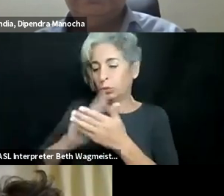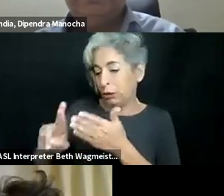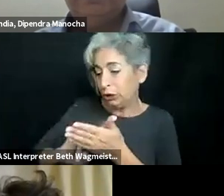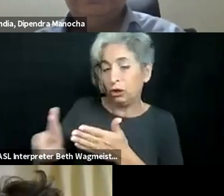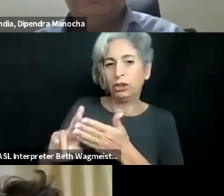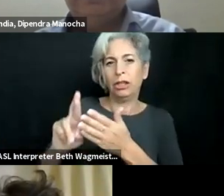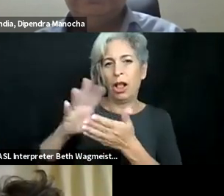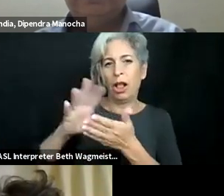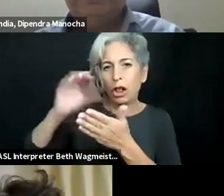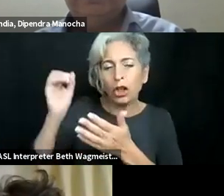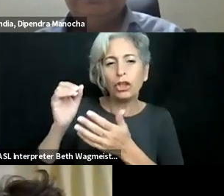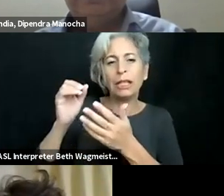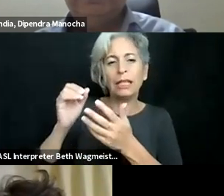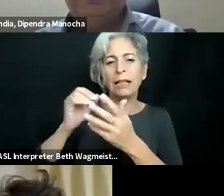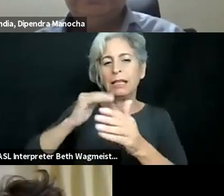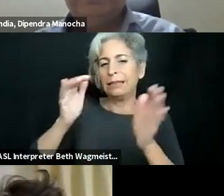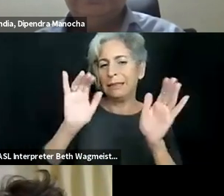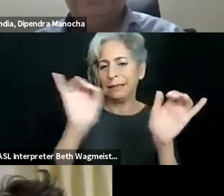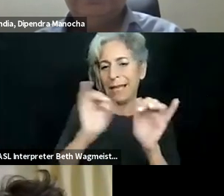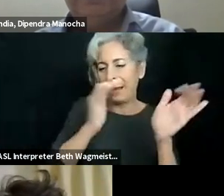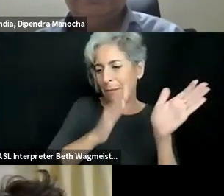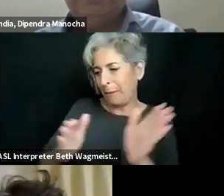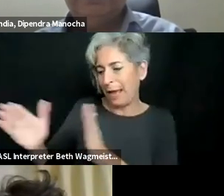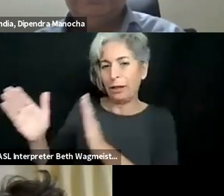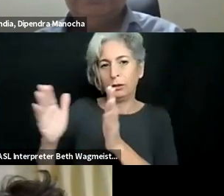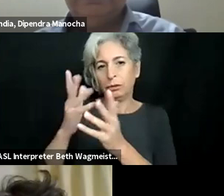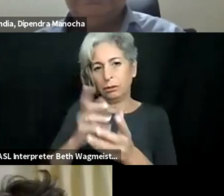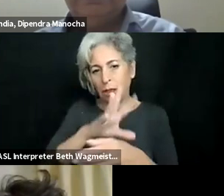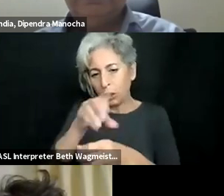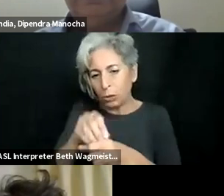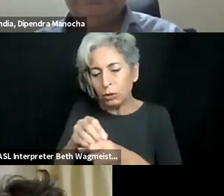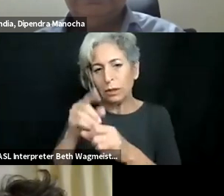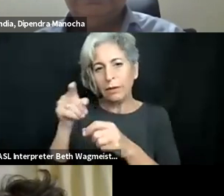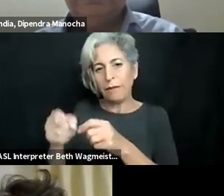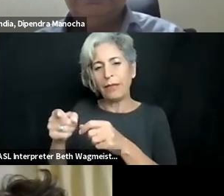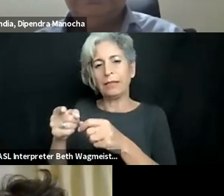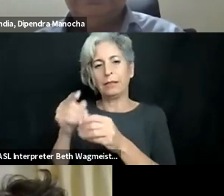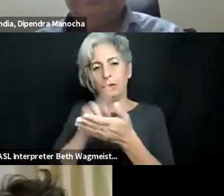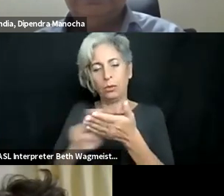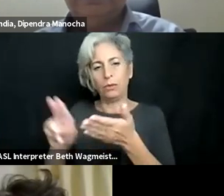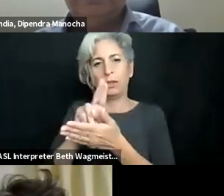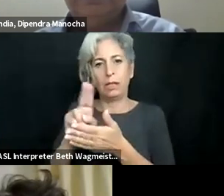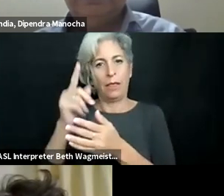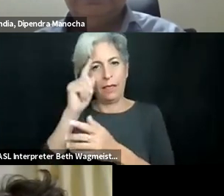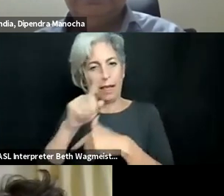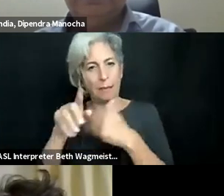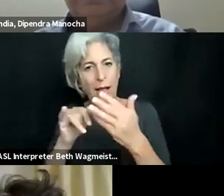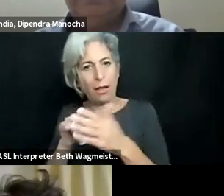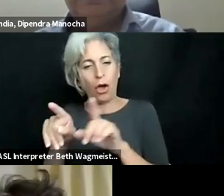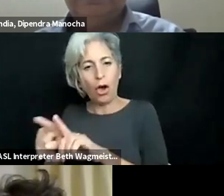disabilities. Big universities like mine will require effective and robust -- for uses, learning the